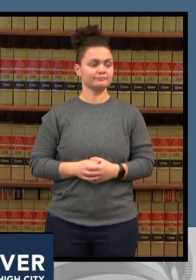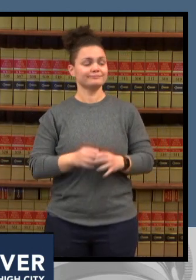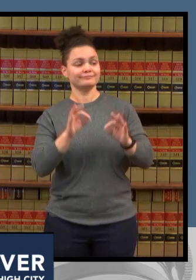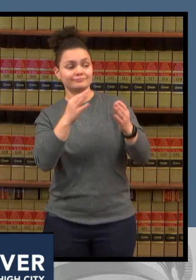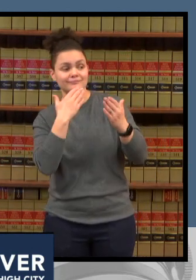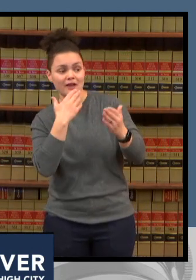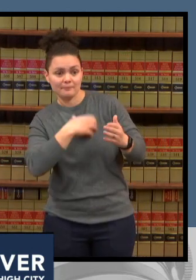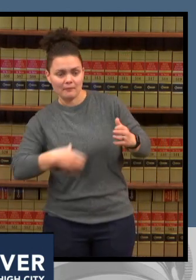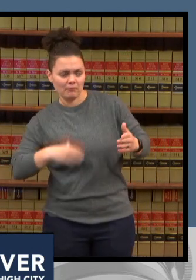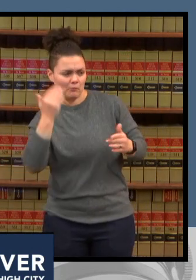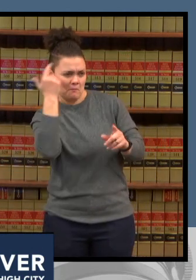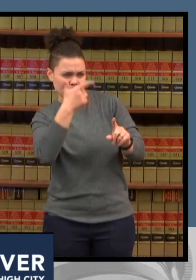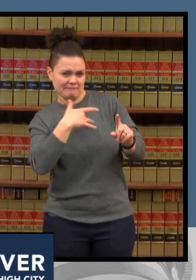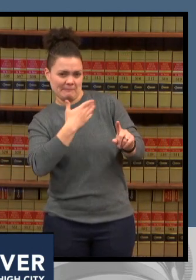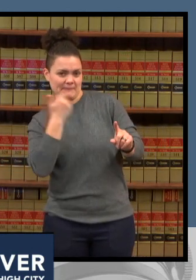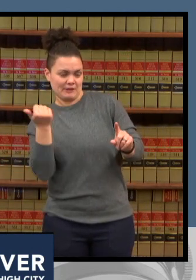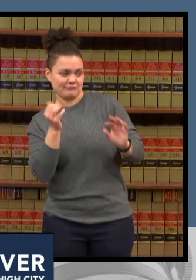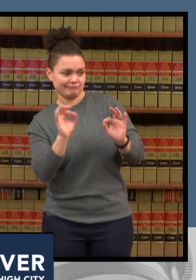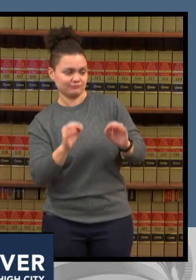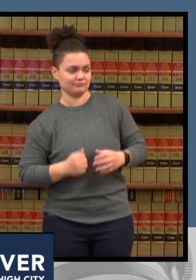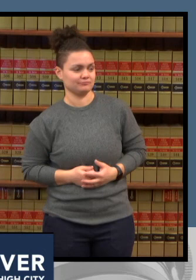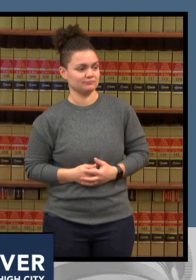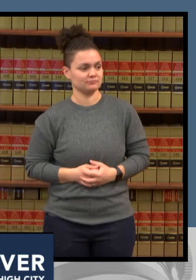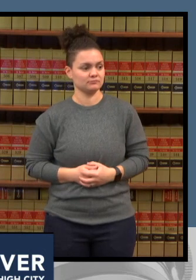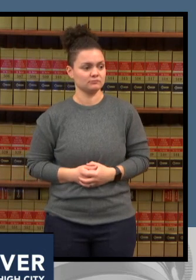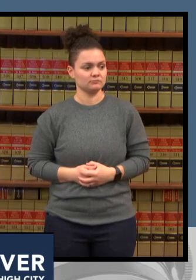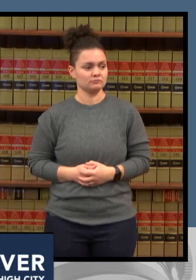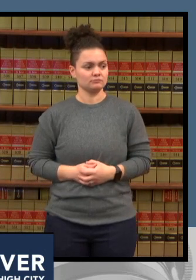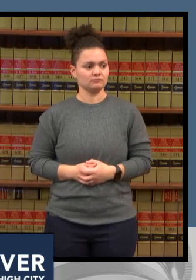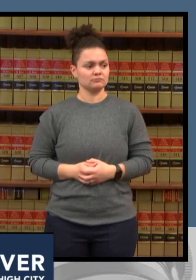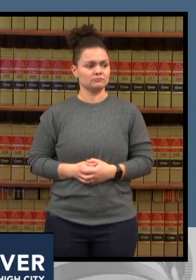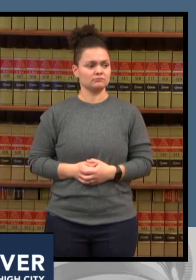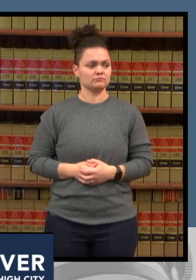this surge is impacting testing um anecdotally we're seeing longer lines at some of the state